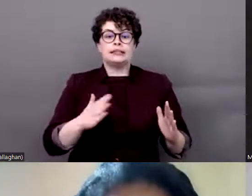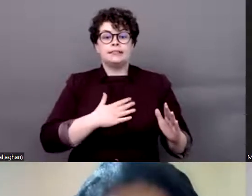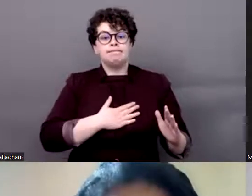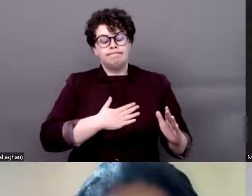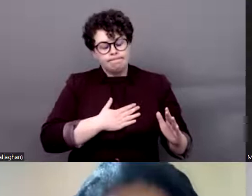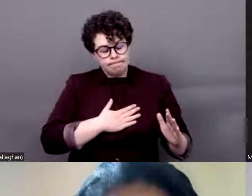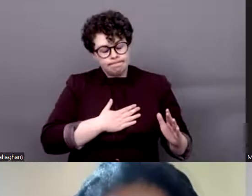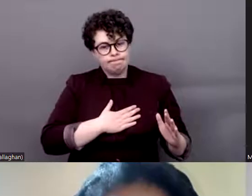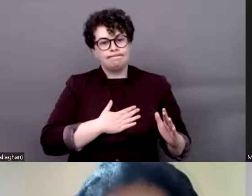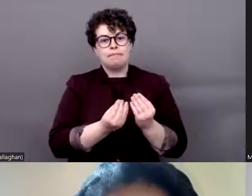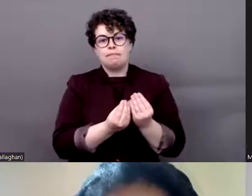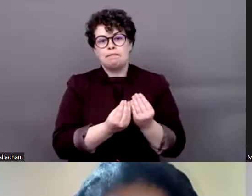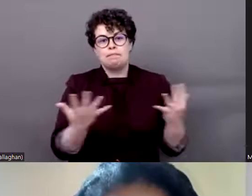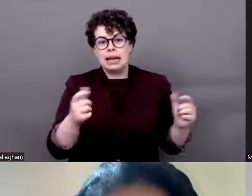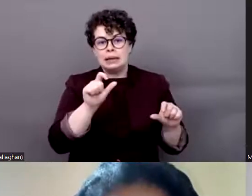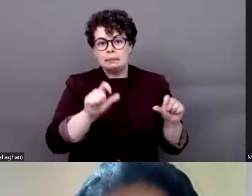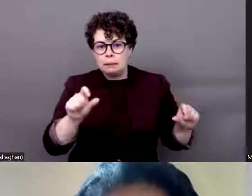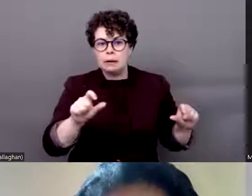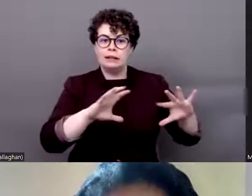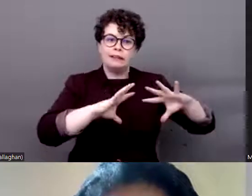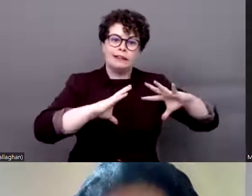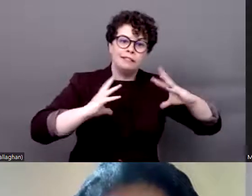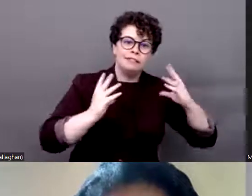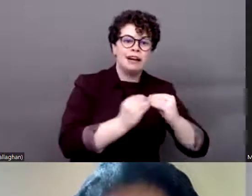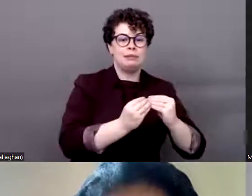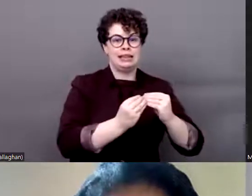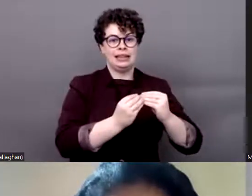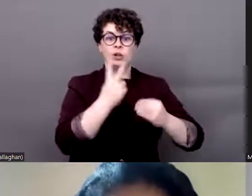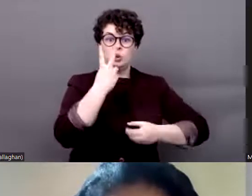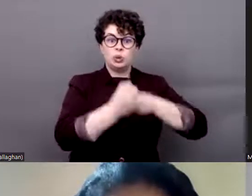their family during the pandemic for the two years,